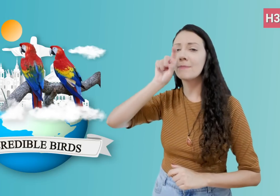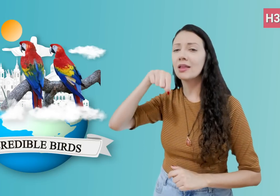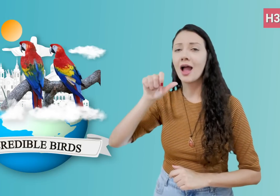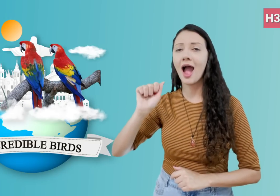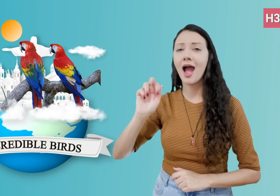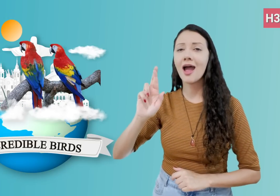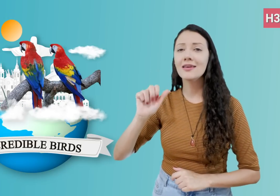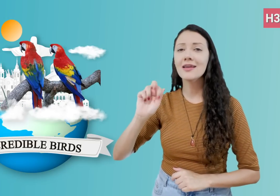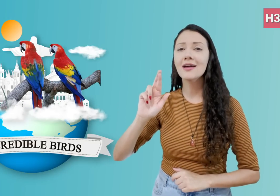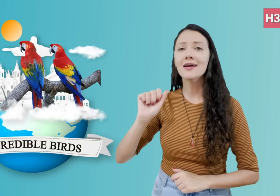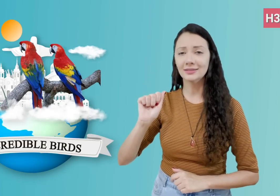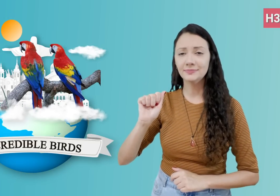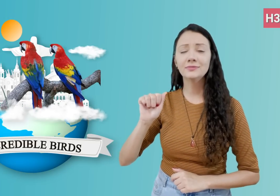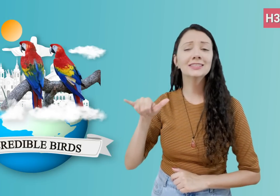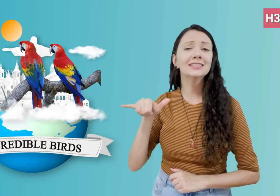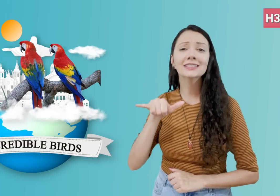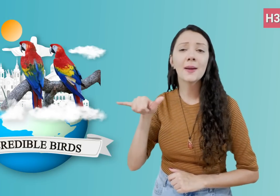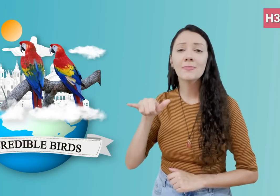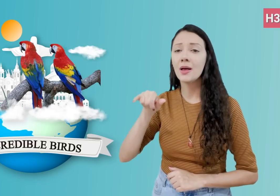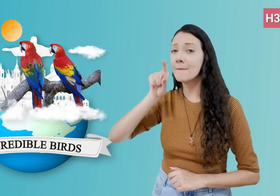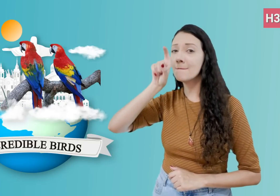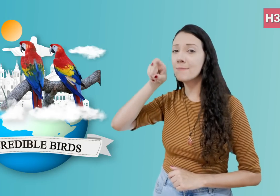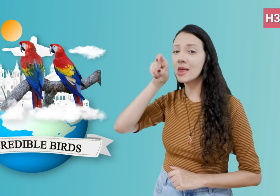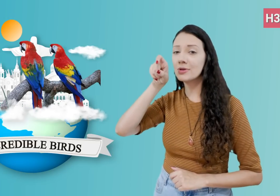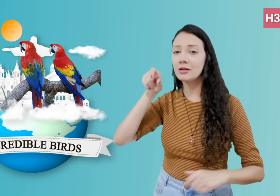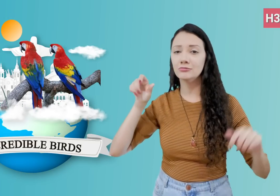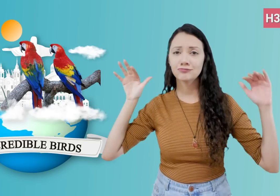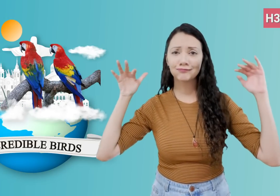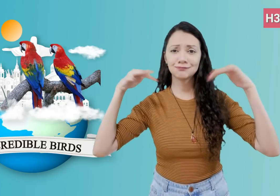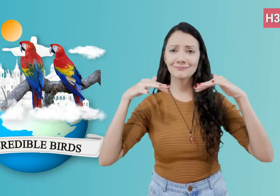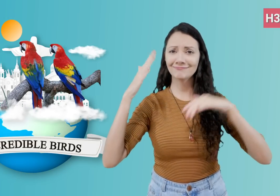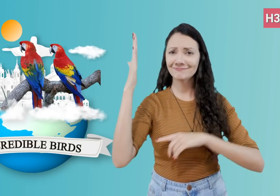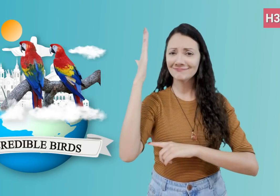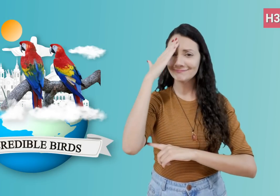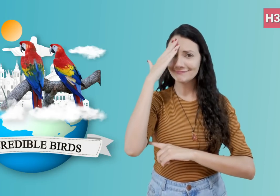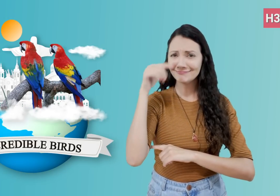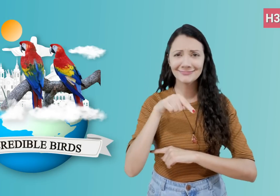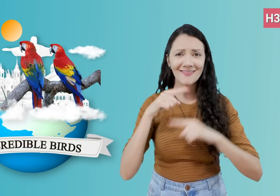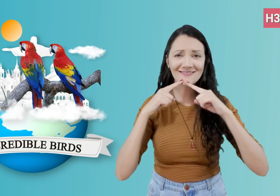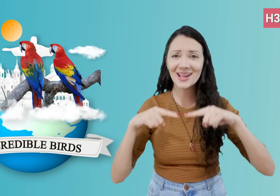The scarlet macaw is one of the most popular parrots